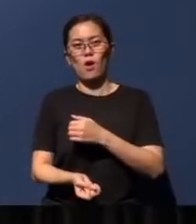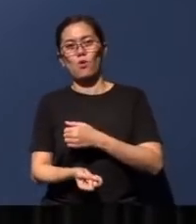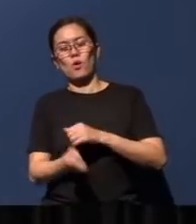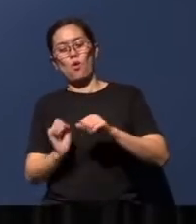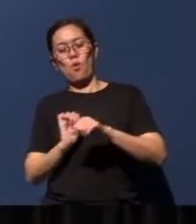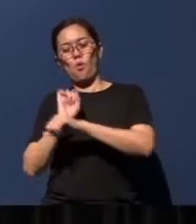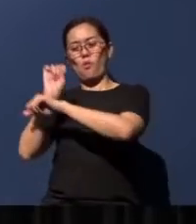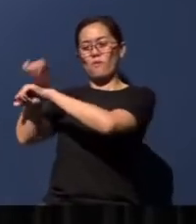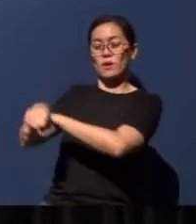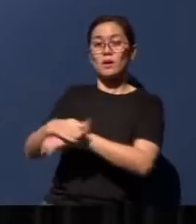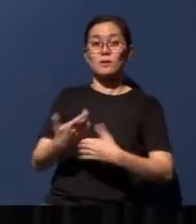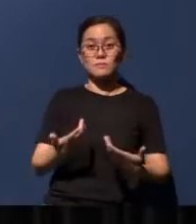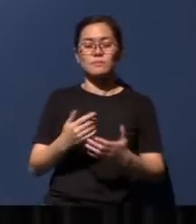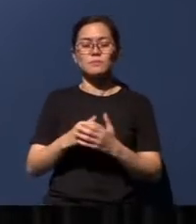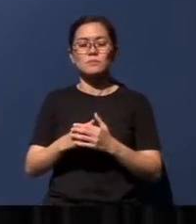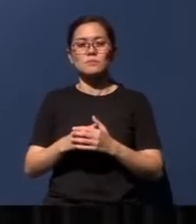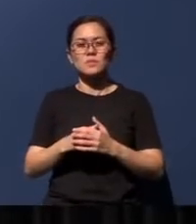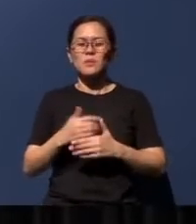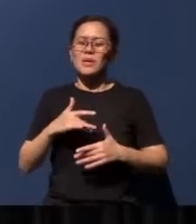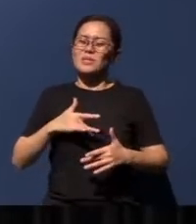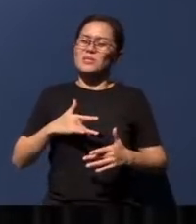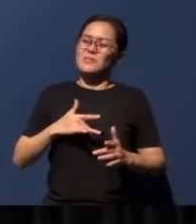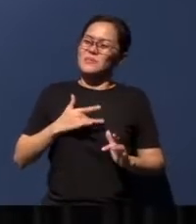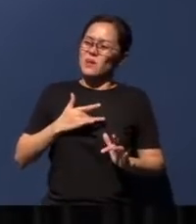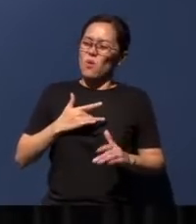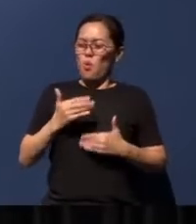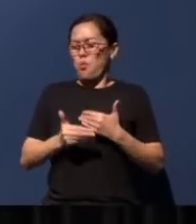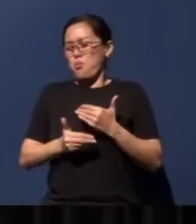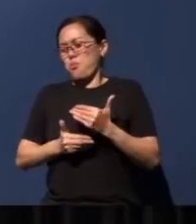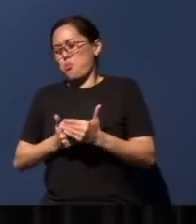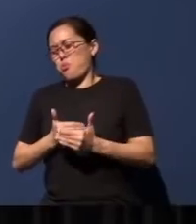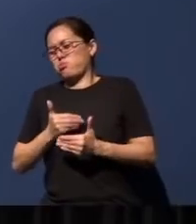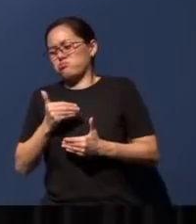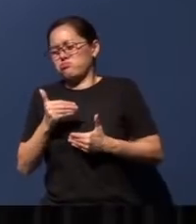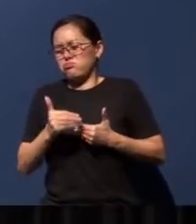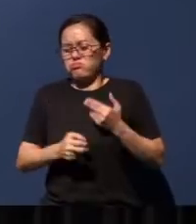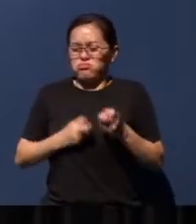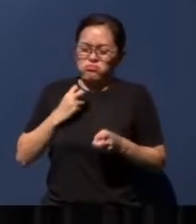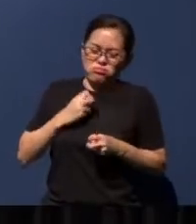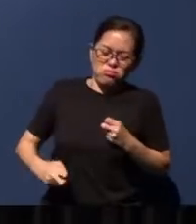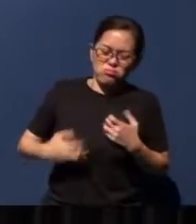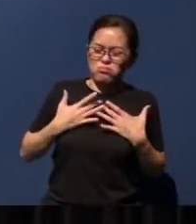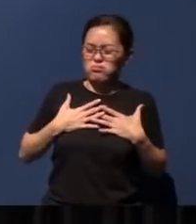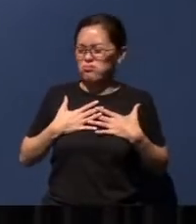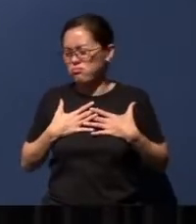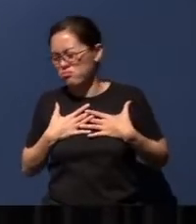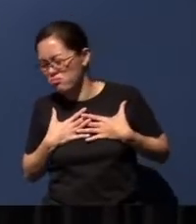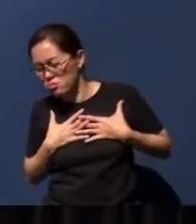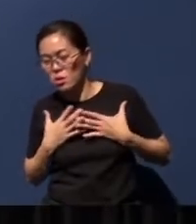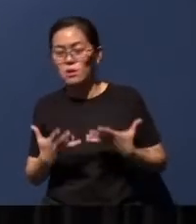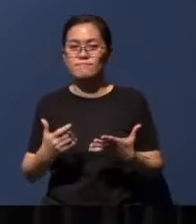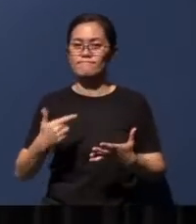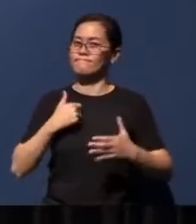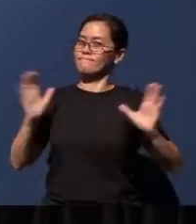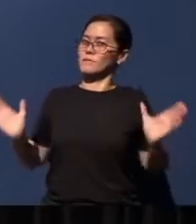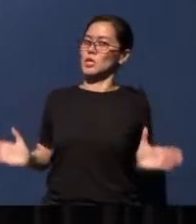that, but you find the process so difficult and so discouraging at times, I encourage you this morning: